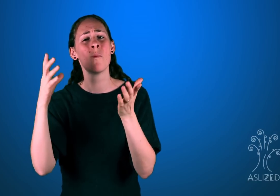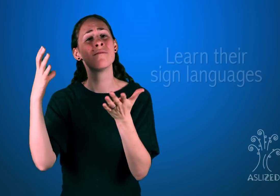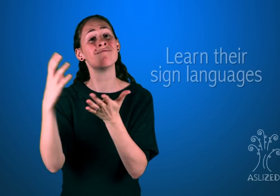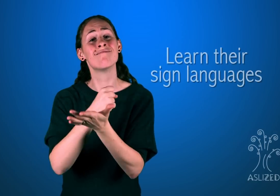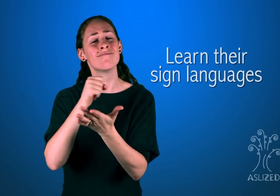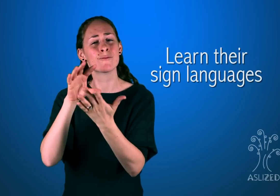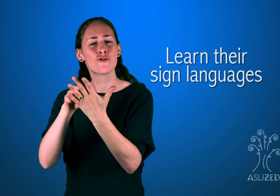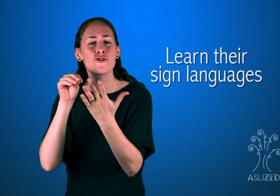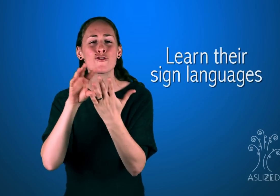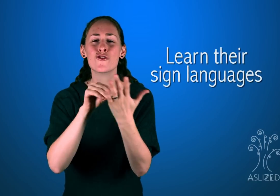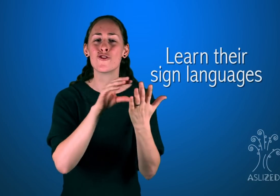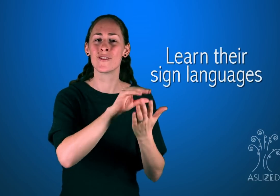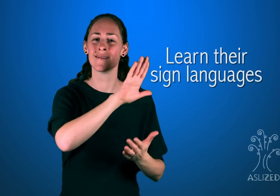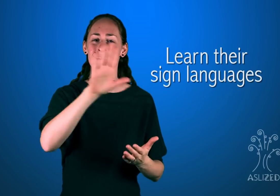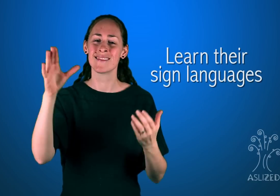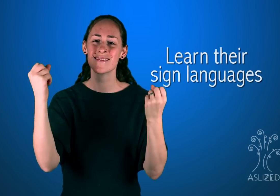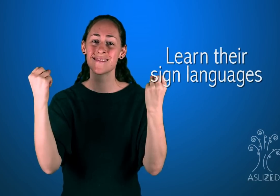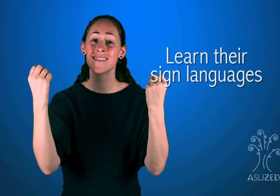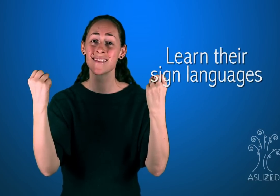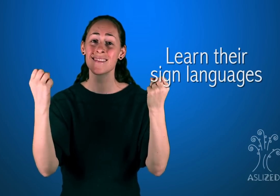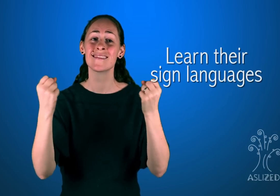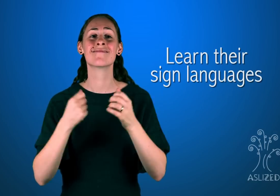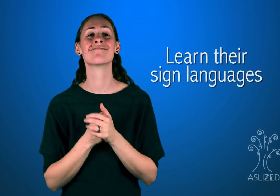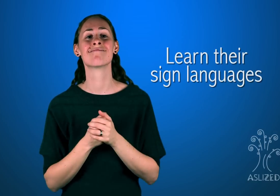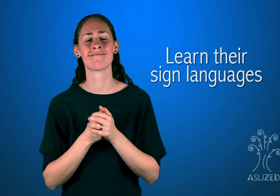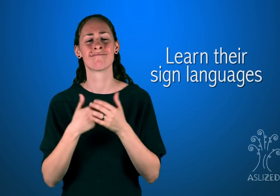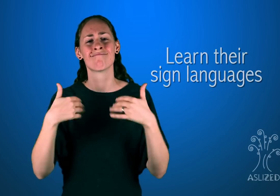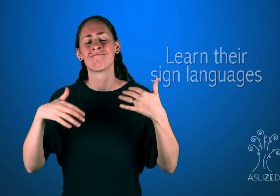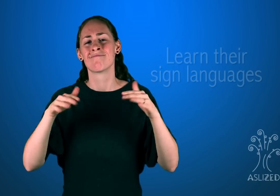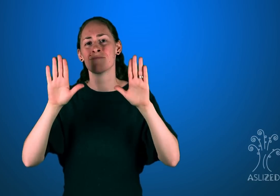abroad should take advantage of the opportunity to learn their local sign language. It is a wonderful